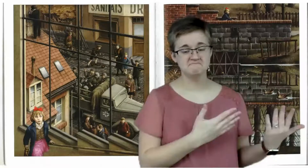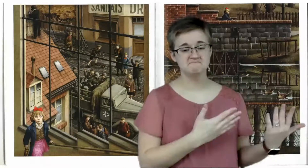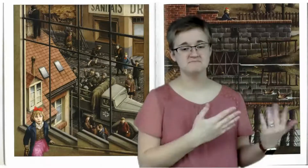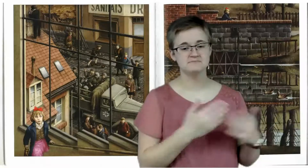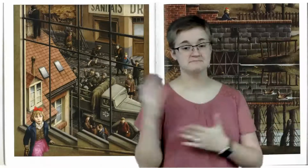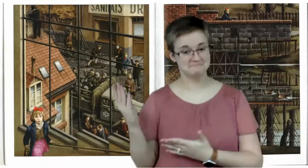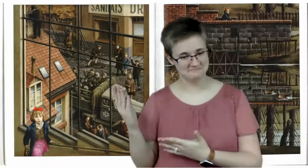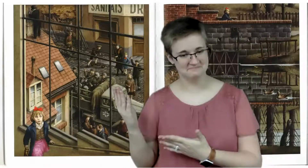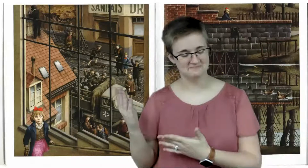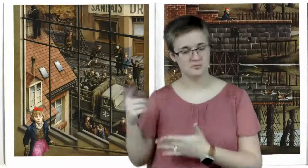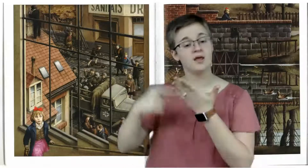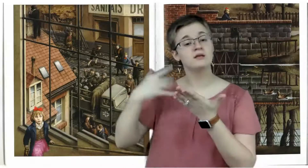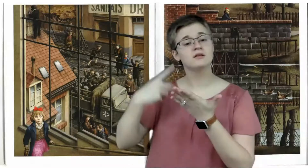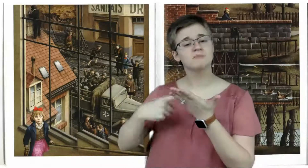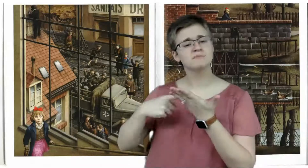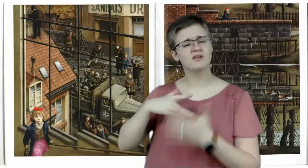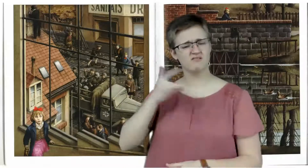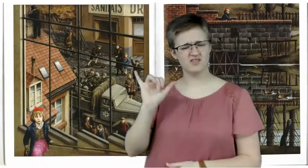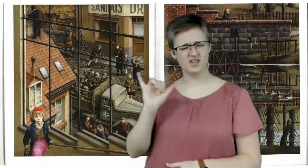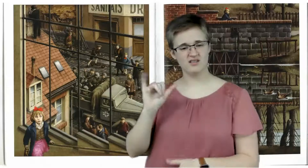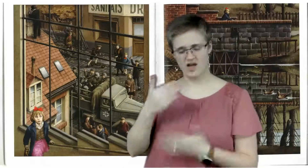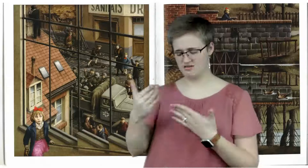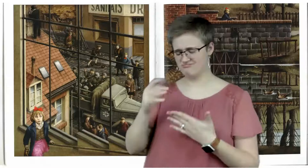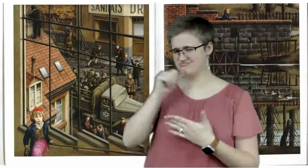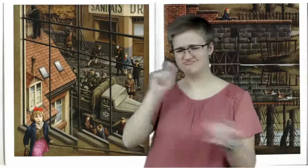Sometimes it seems things haven't really changed.